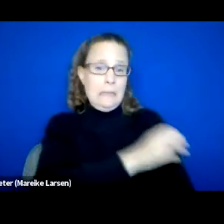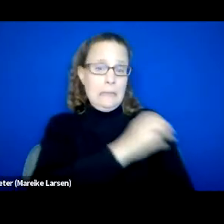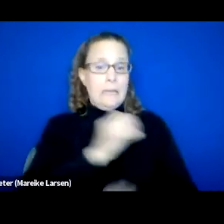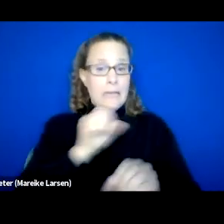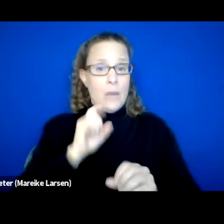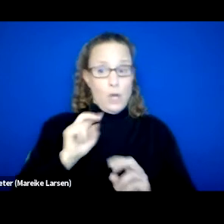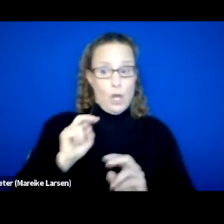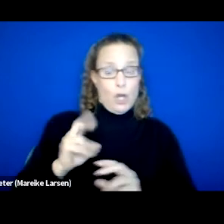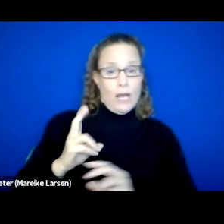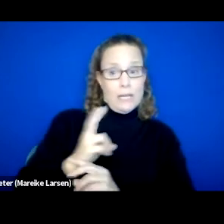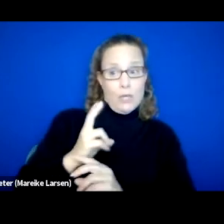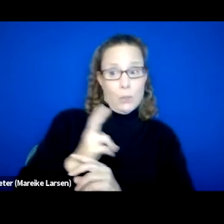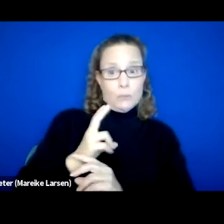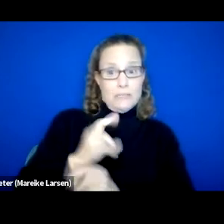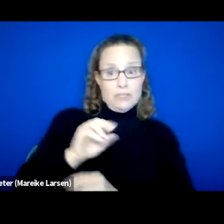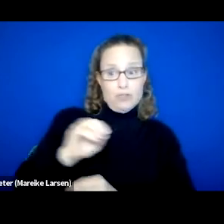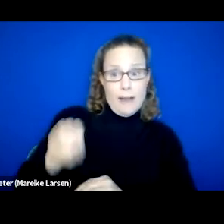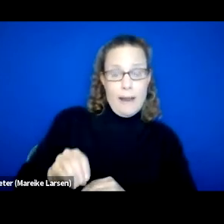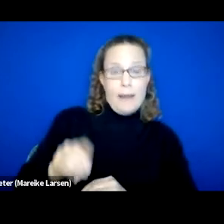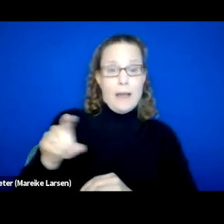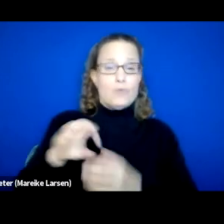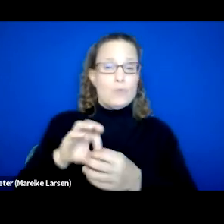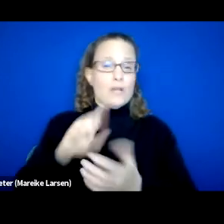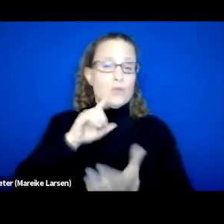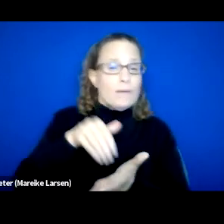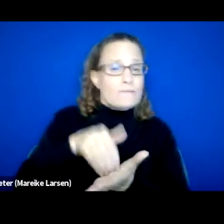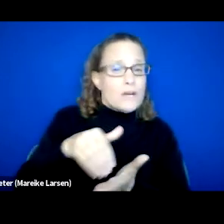as it relates to frequency of visits or encounters